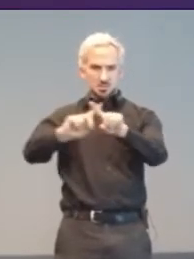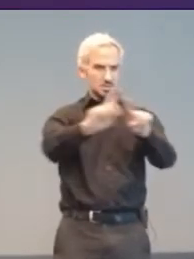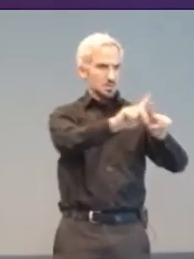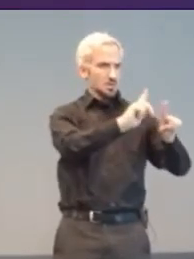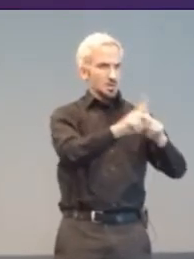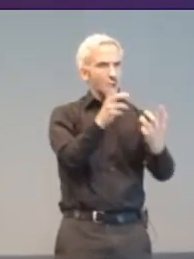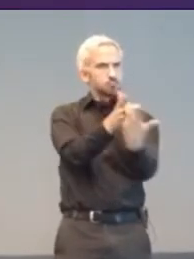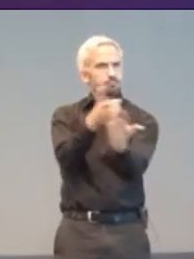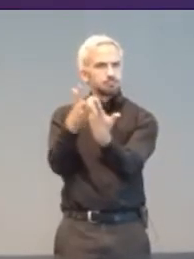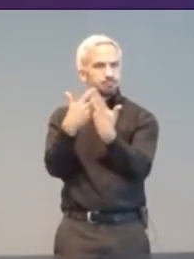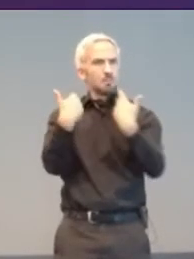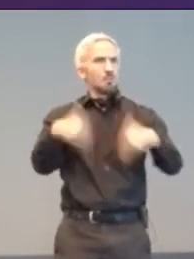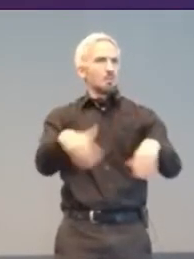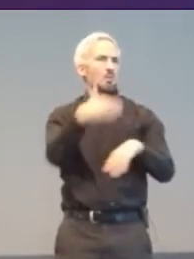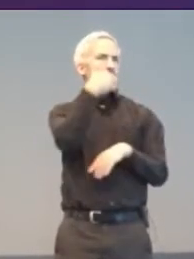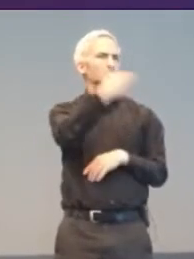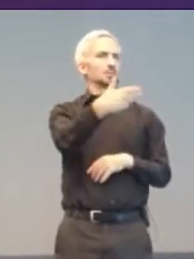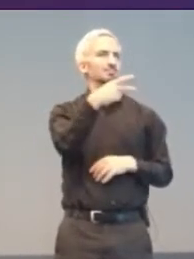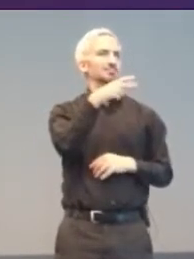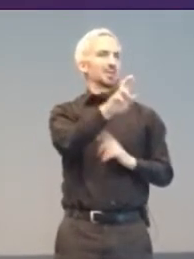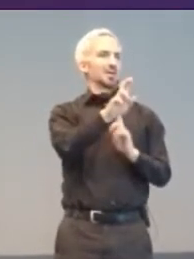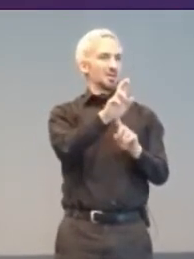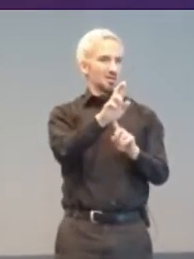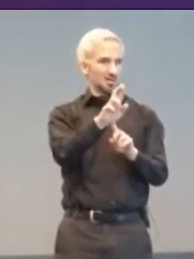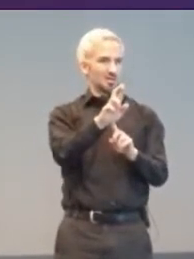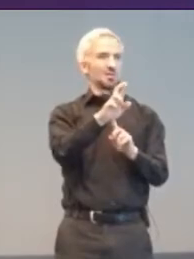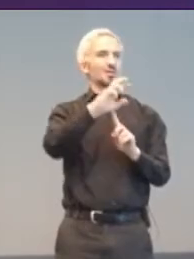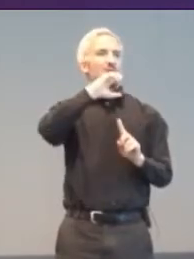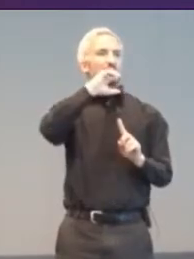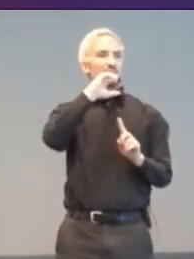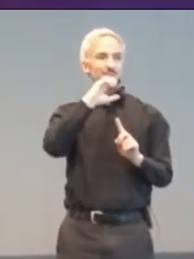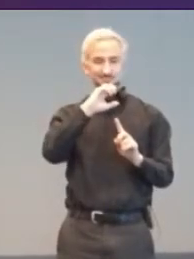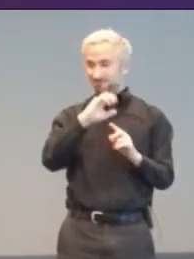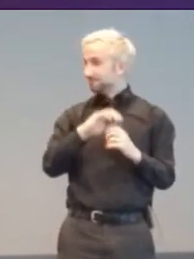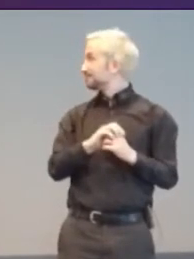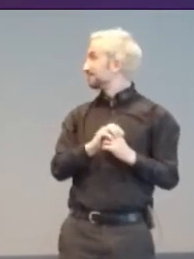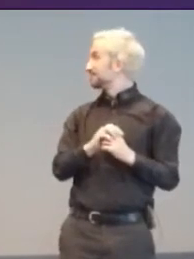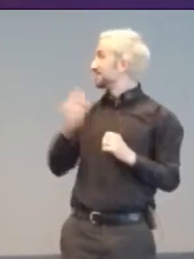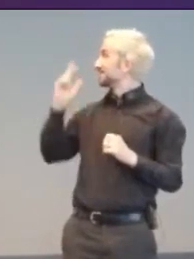Pictured here are Mildred and Dorothy competing in old age.